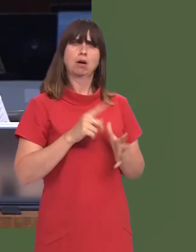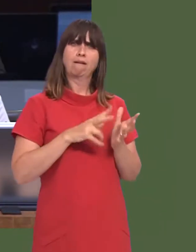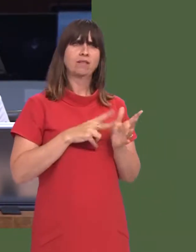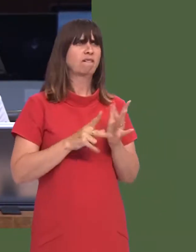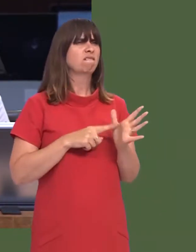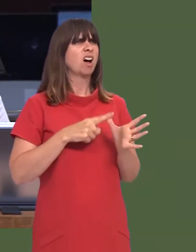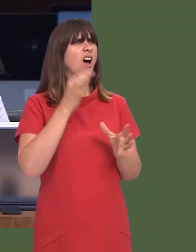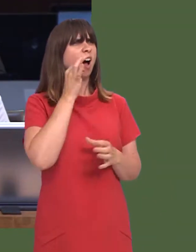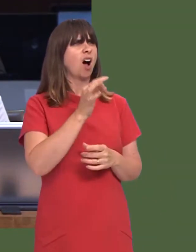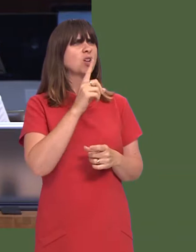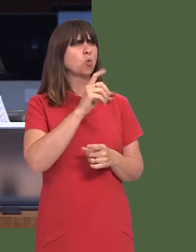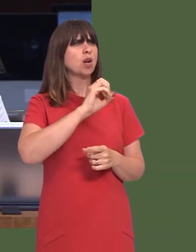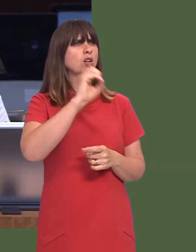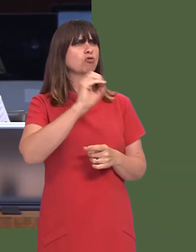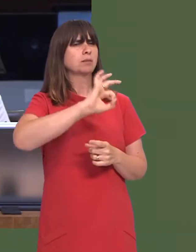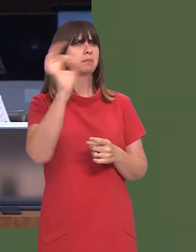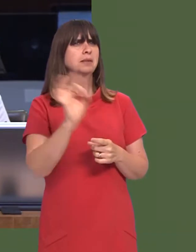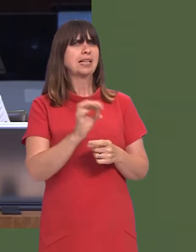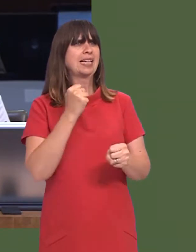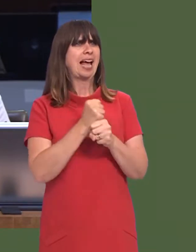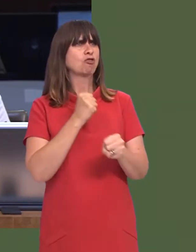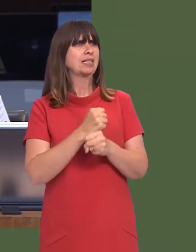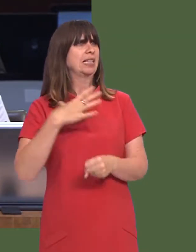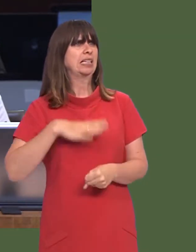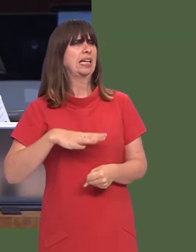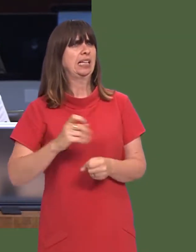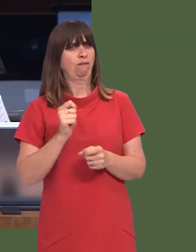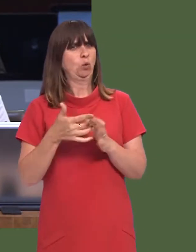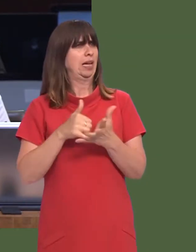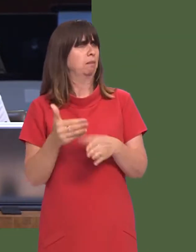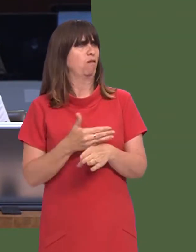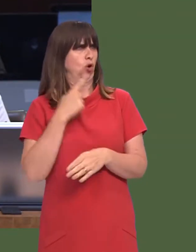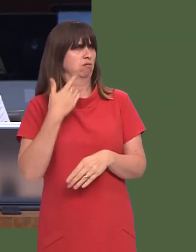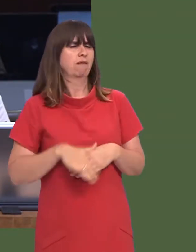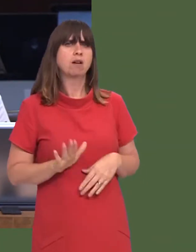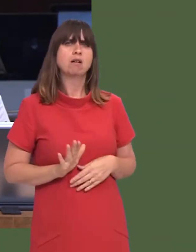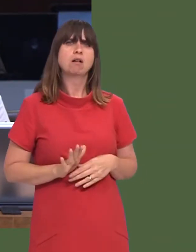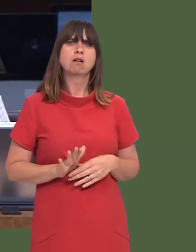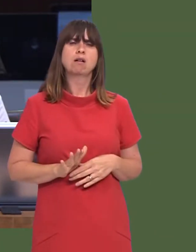He denied that Aviva had requested a 100 per cent underwrite a few days before the rejection.